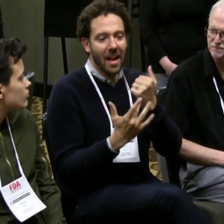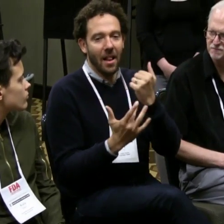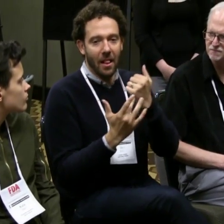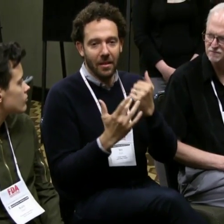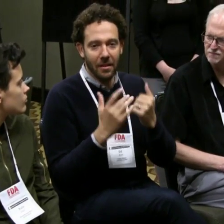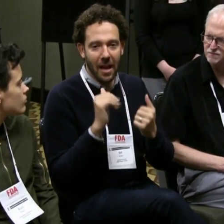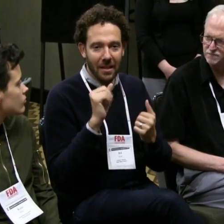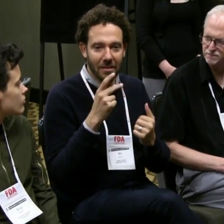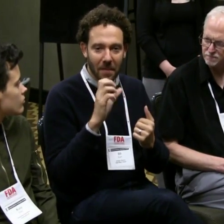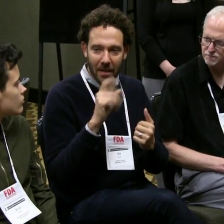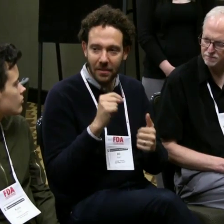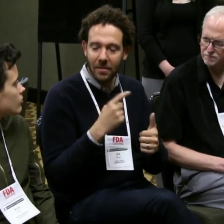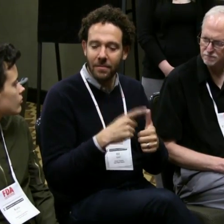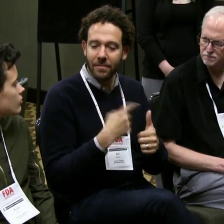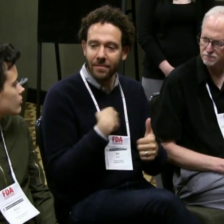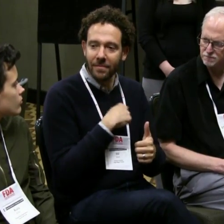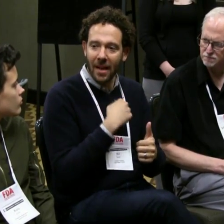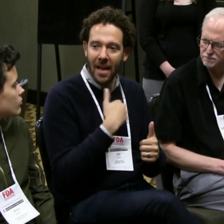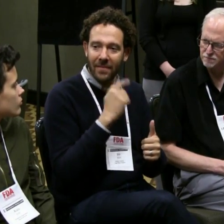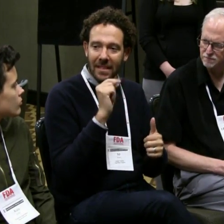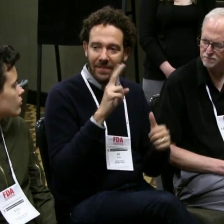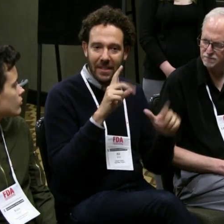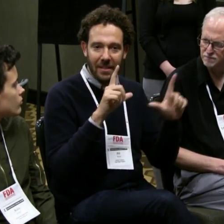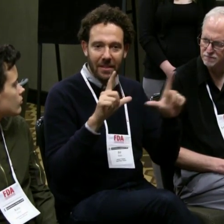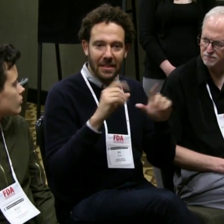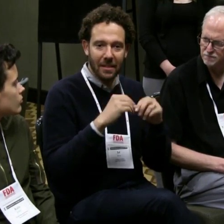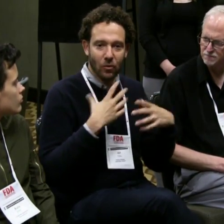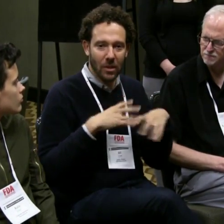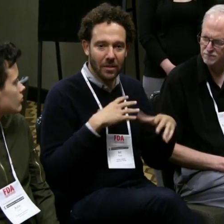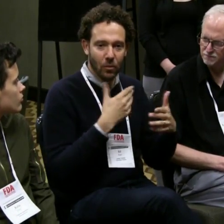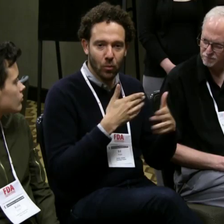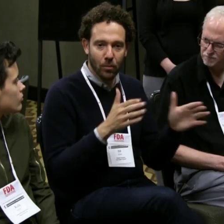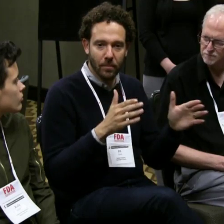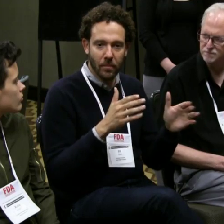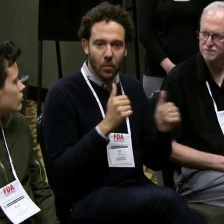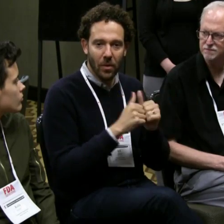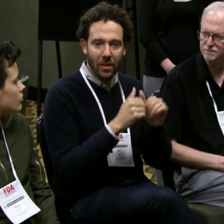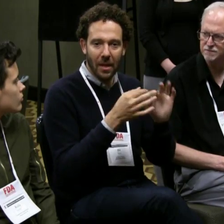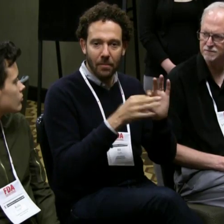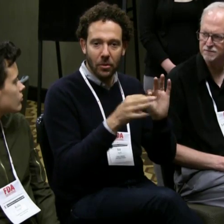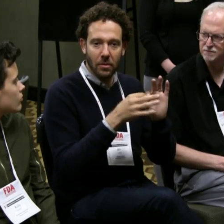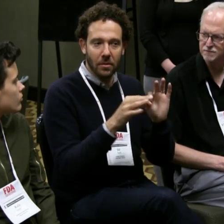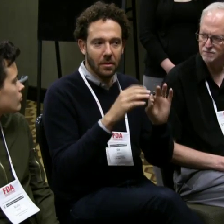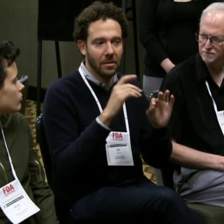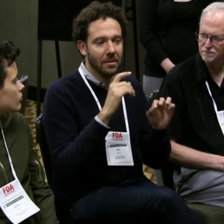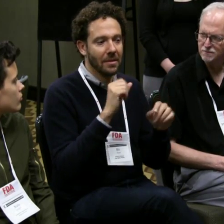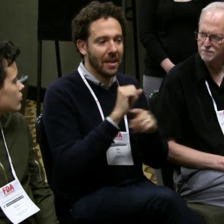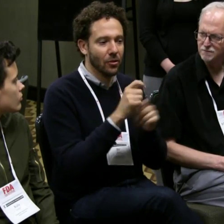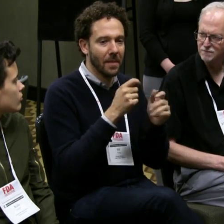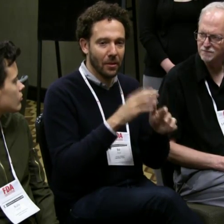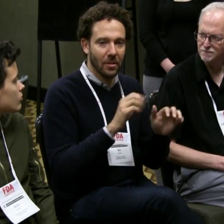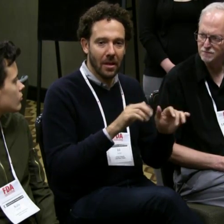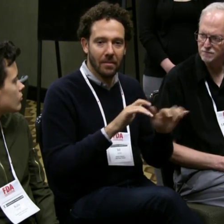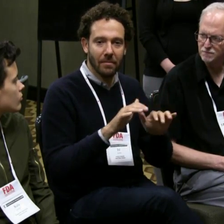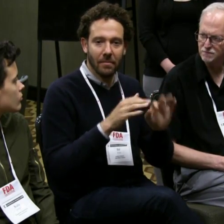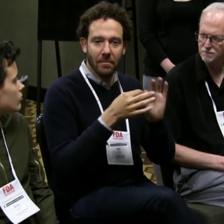(translator) And also in regards to communication, there is a technical aspect as well. So we will have TV monitors in the dressing room